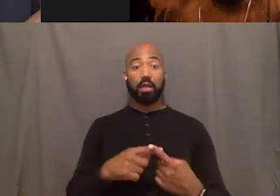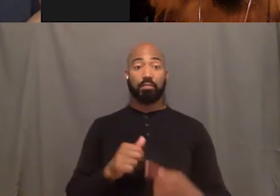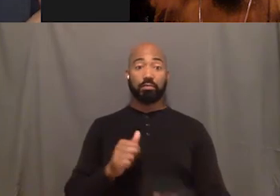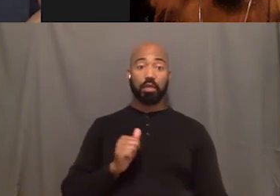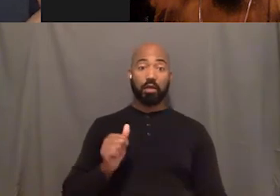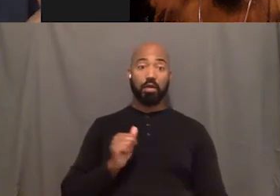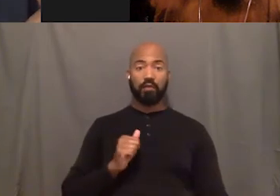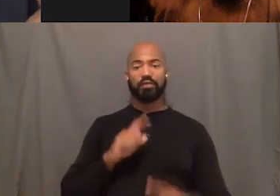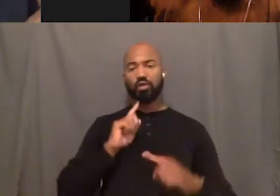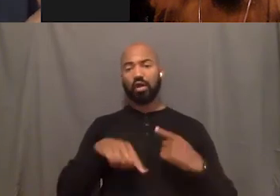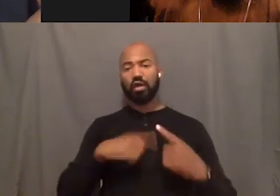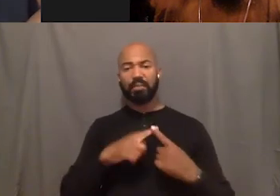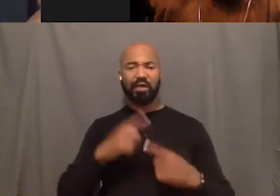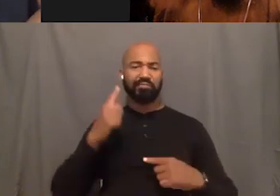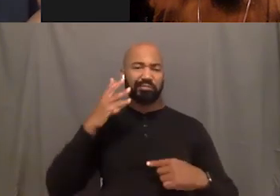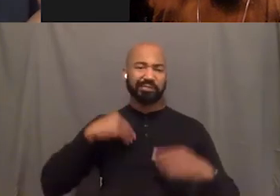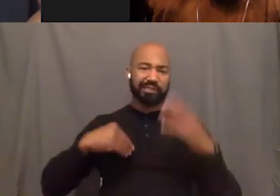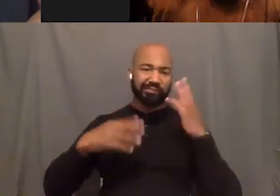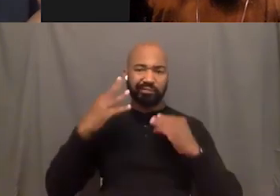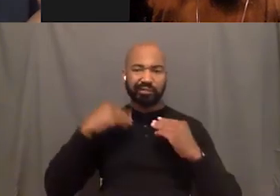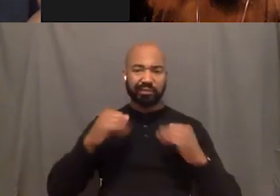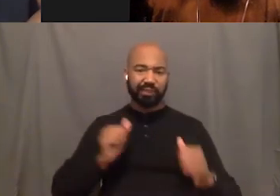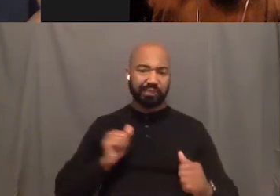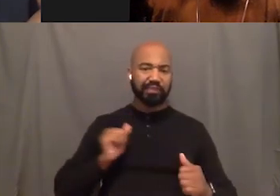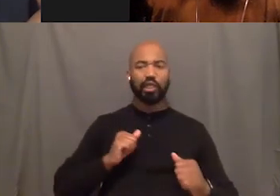and statues of my life. And, um,